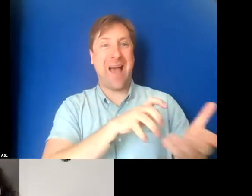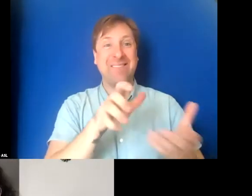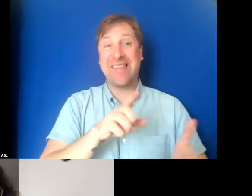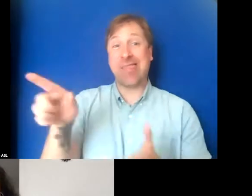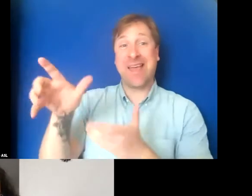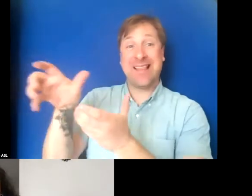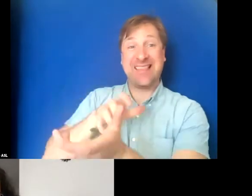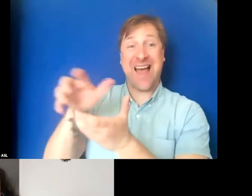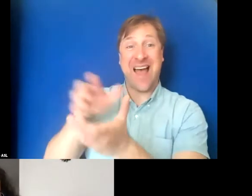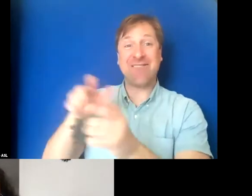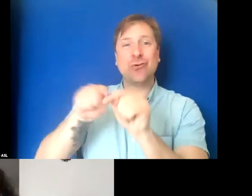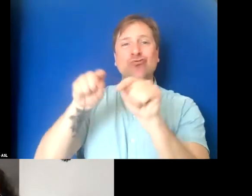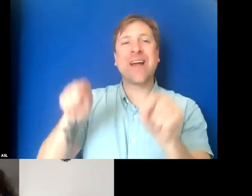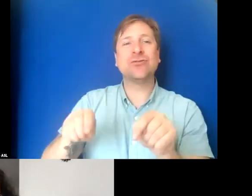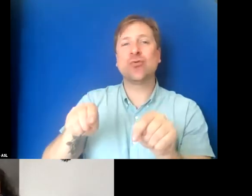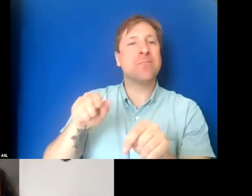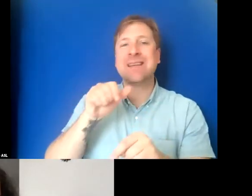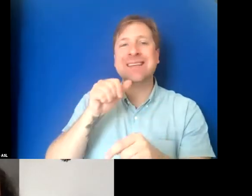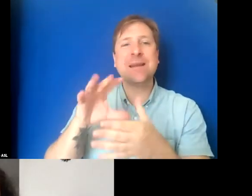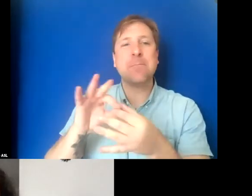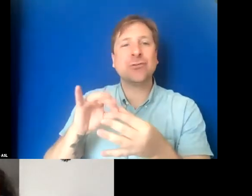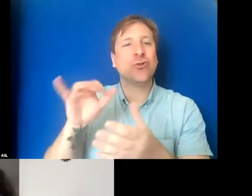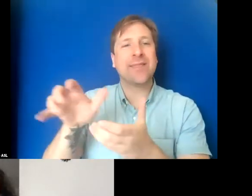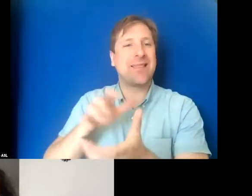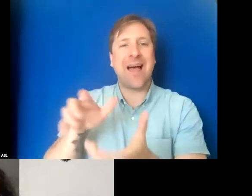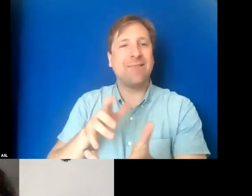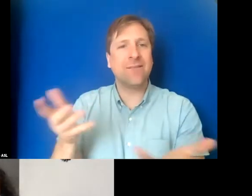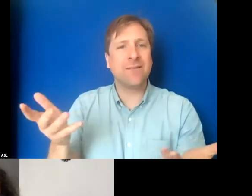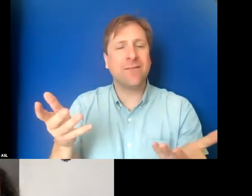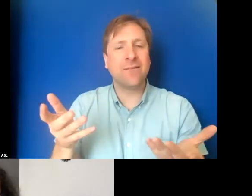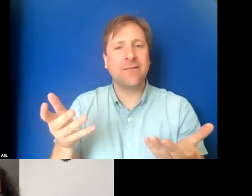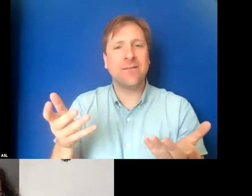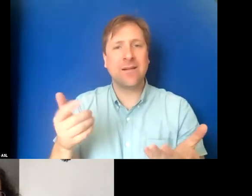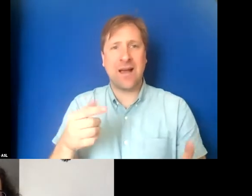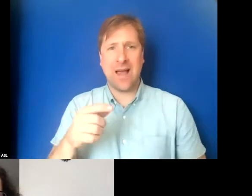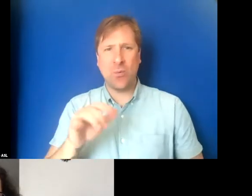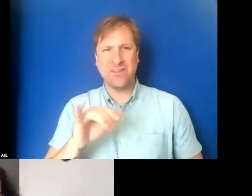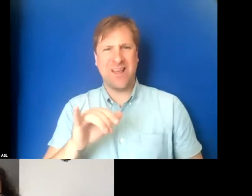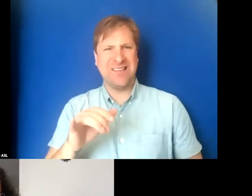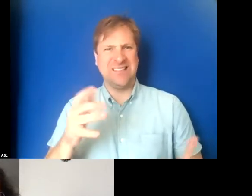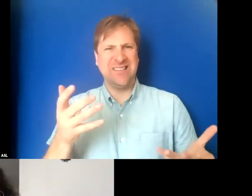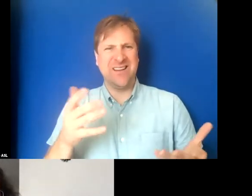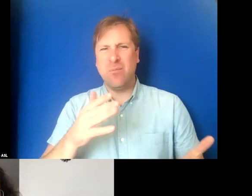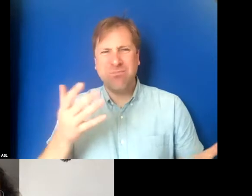And the transcript didn't mention the laughter. And I'm sitting there tearing my hair out.